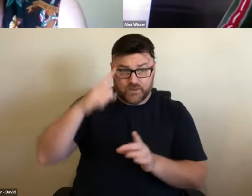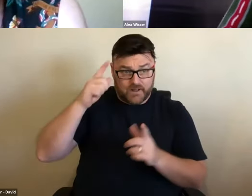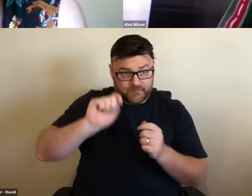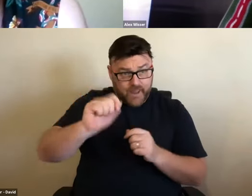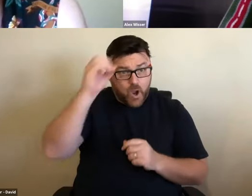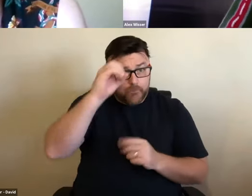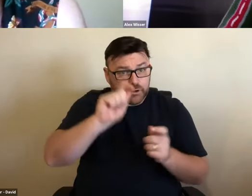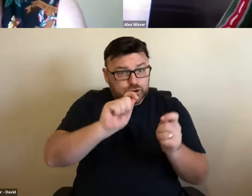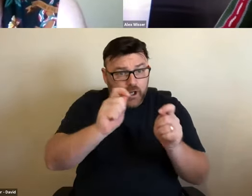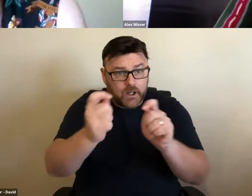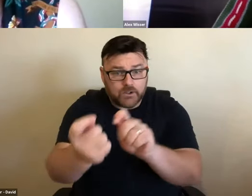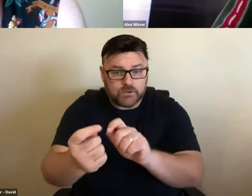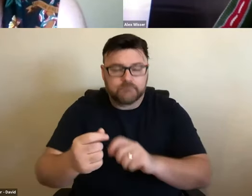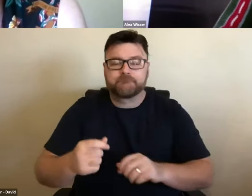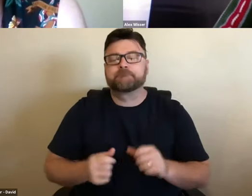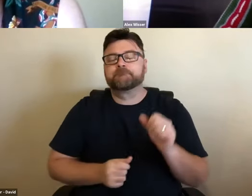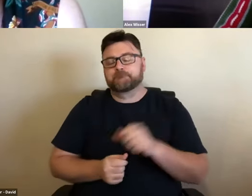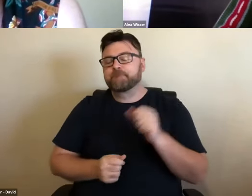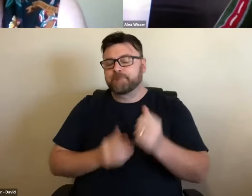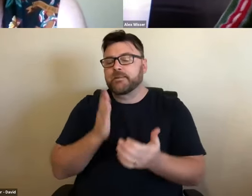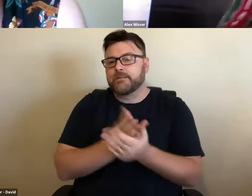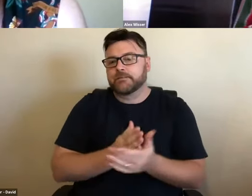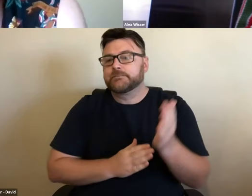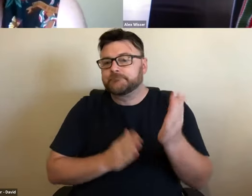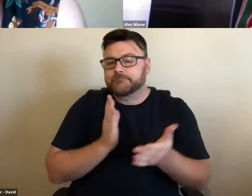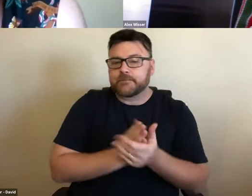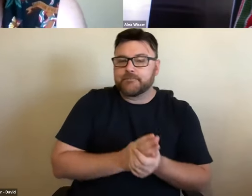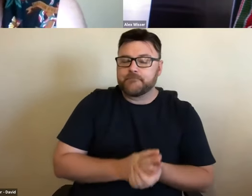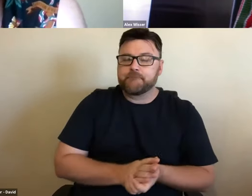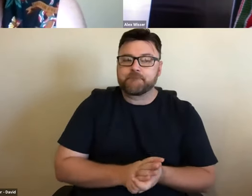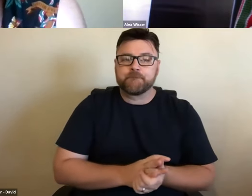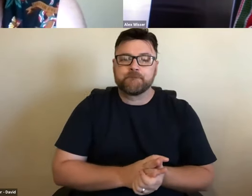Yes, definitely. >> MARY JANE WARFIELD: That's great. >> ALEX In relationship to the festival and in relationship to the